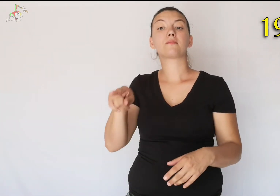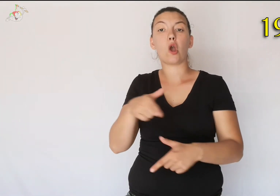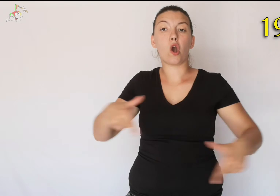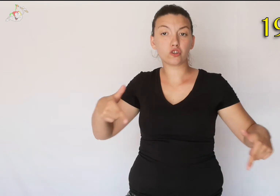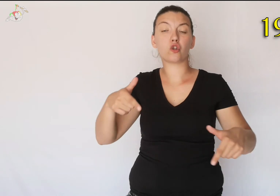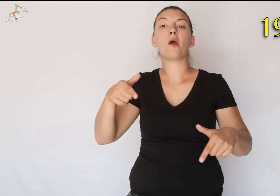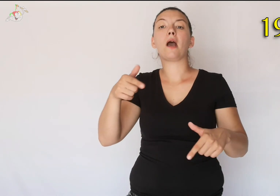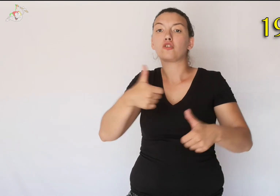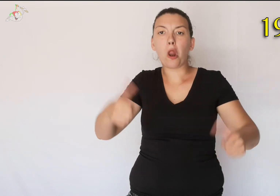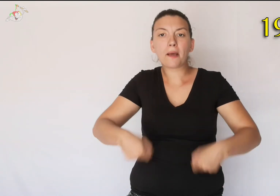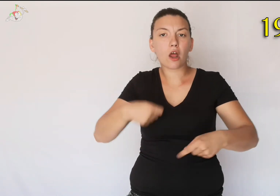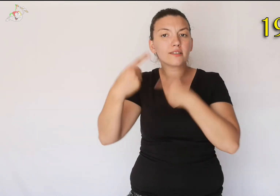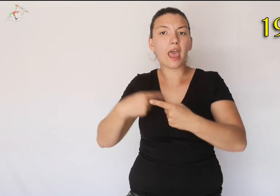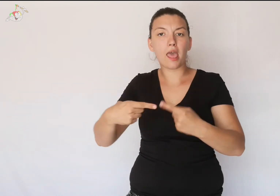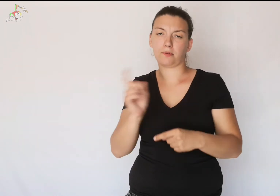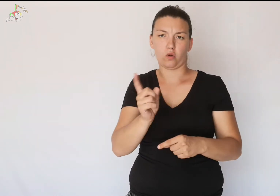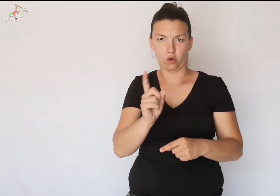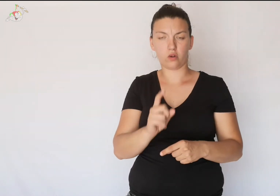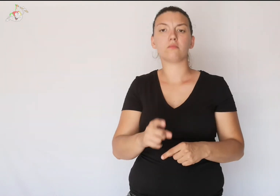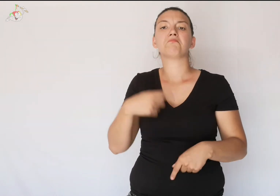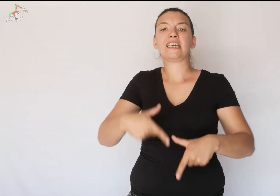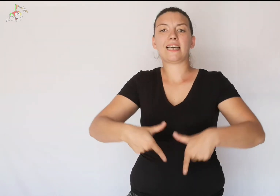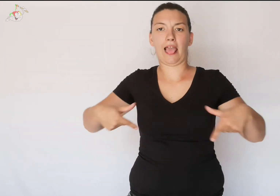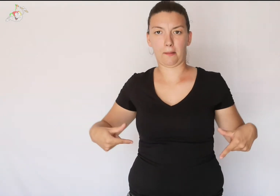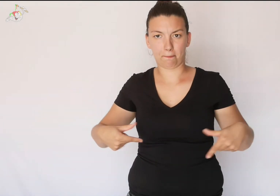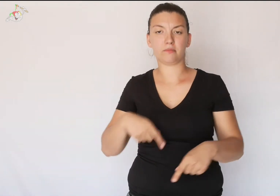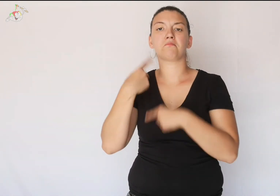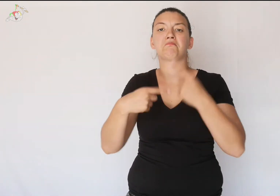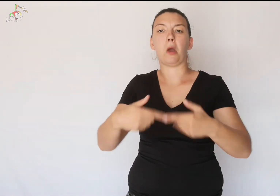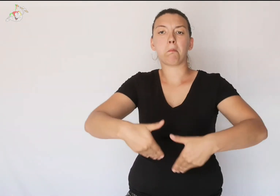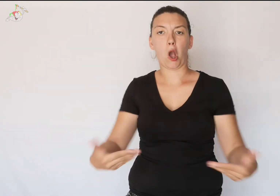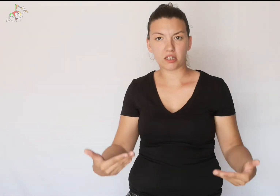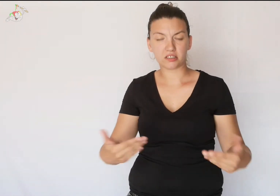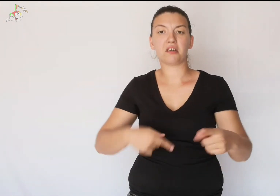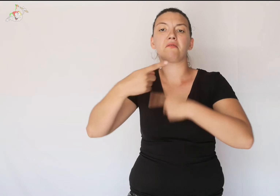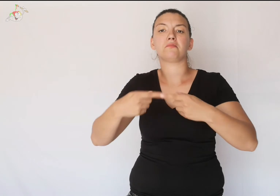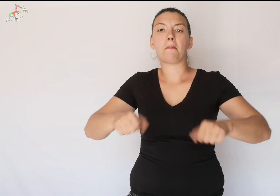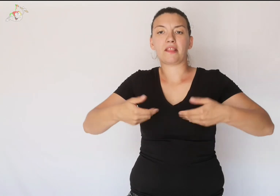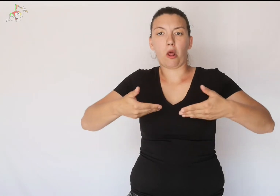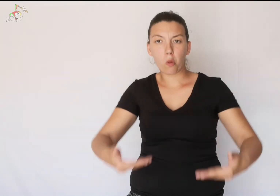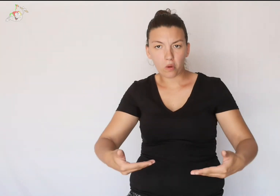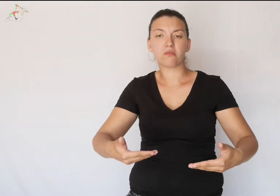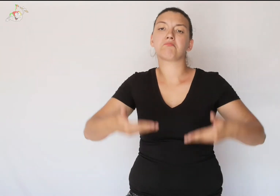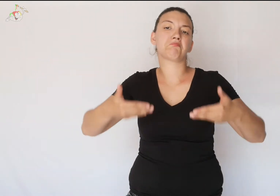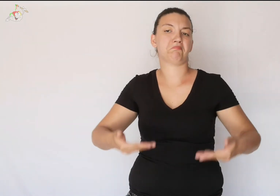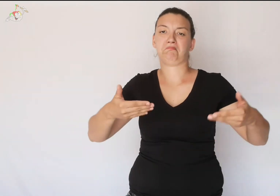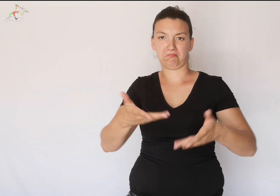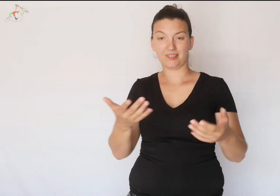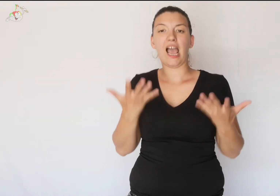The costume was not always and only made up of trousers, it was then transformed into briefs, boxers, long or short shorts.